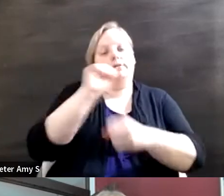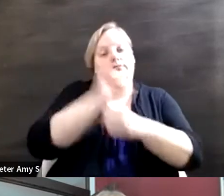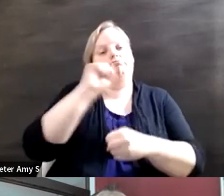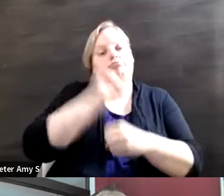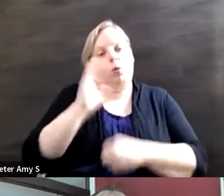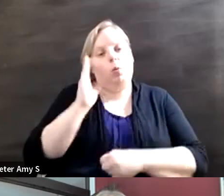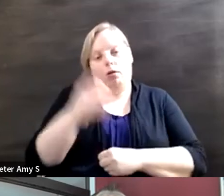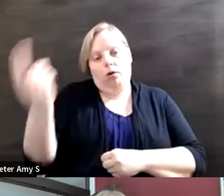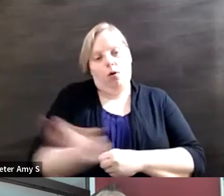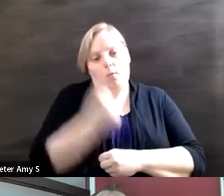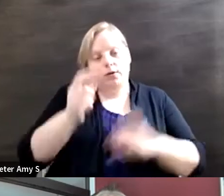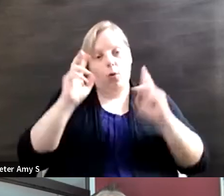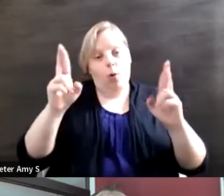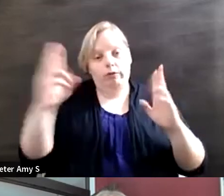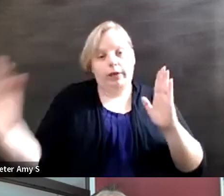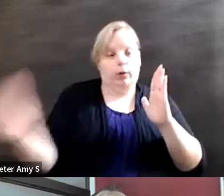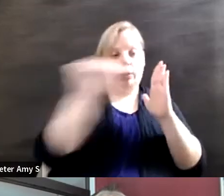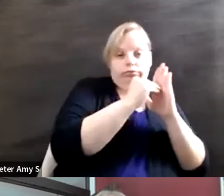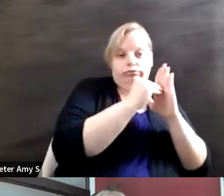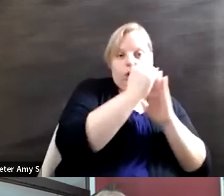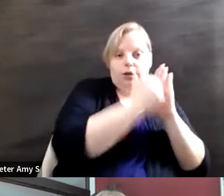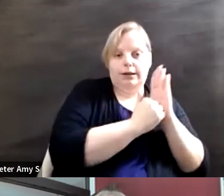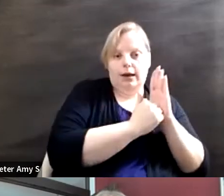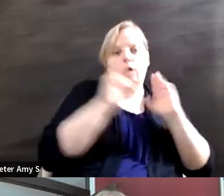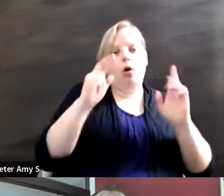when it's on the agenda we can all move better towards a better outcome.